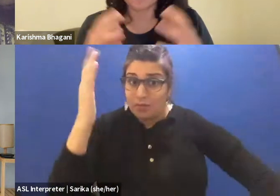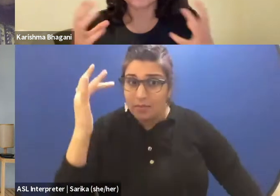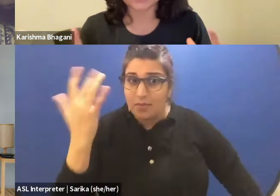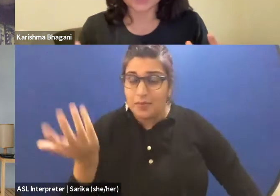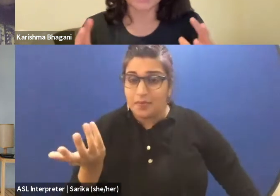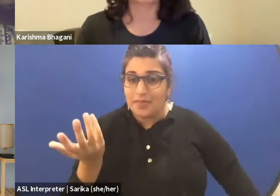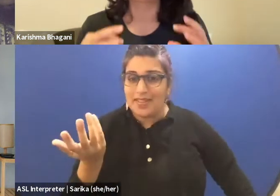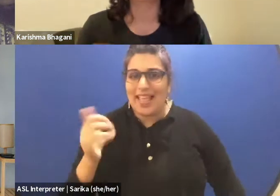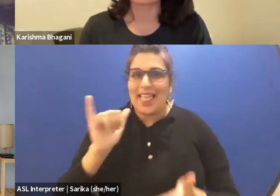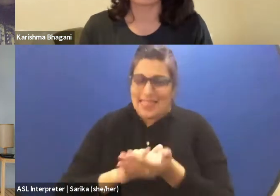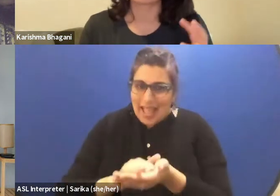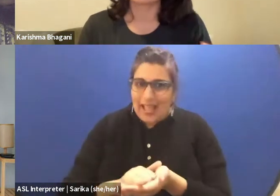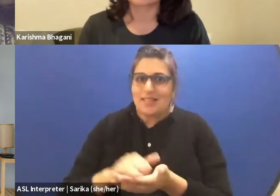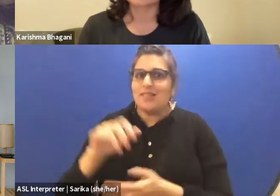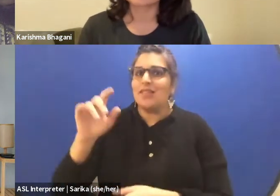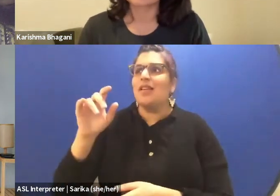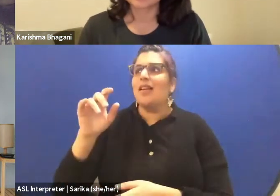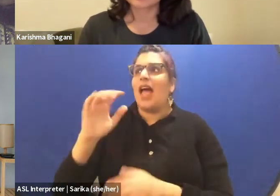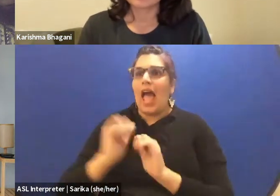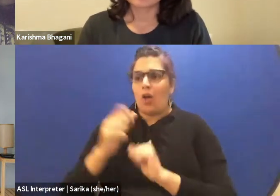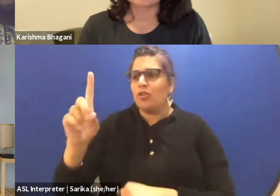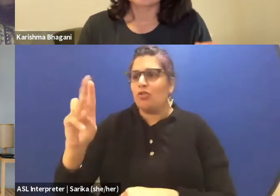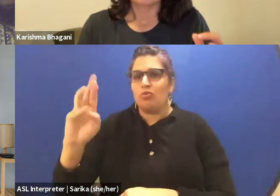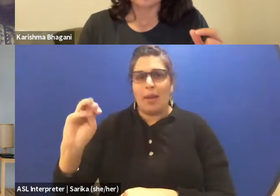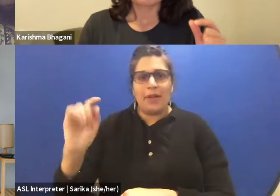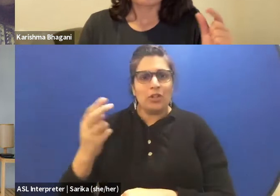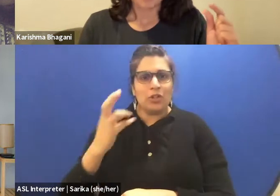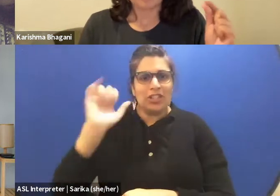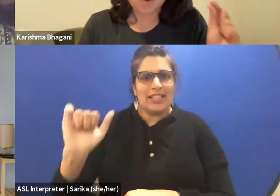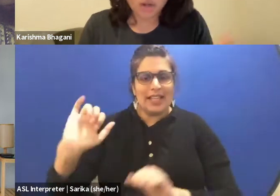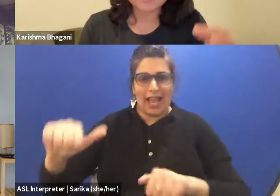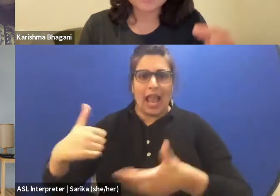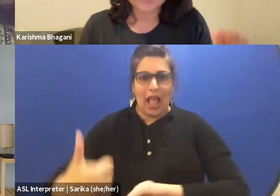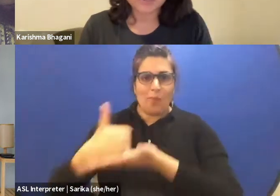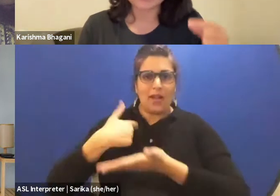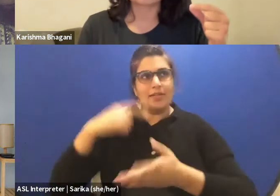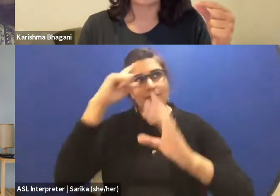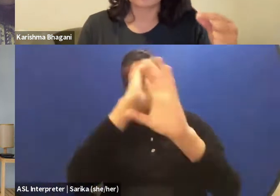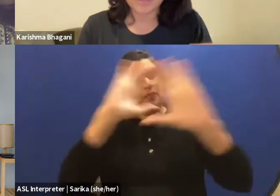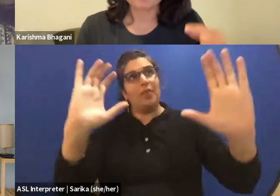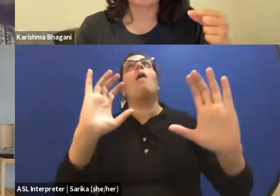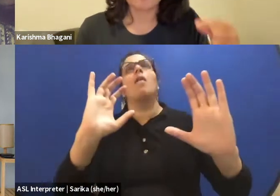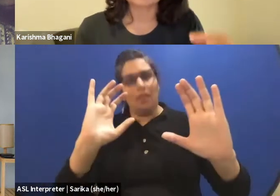dramaturgy can help us see on the continent that our constant questioning of the way performance